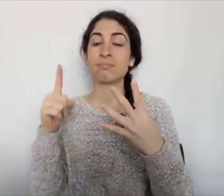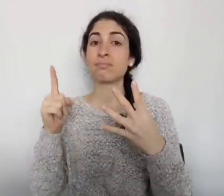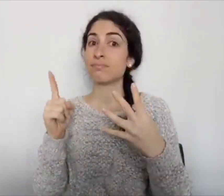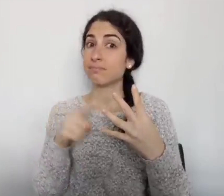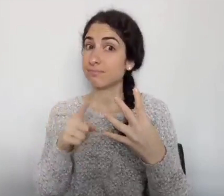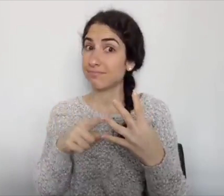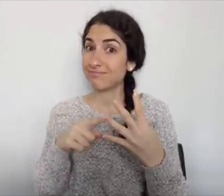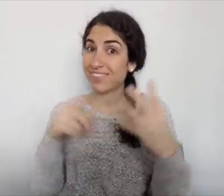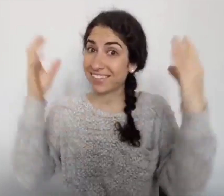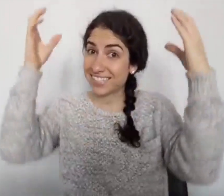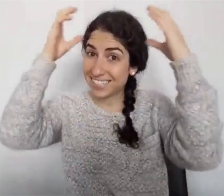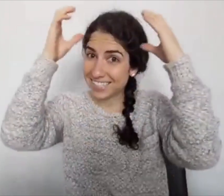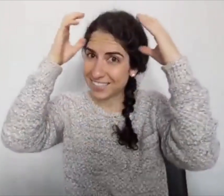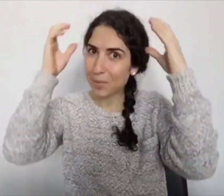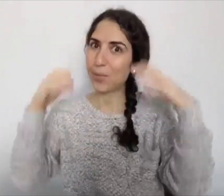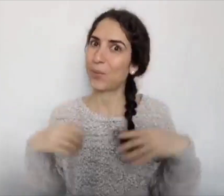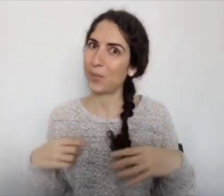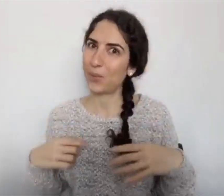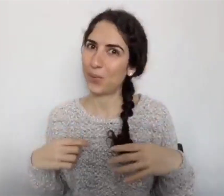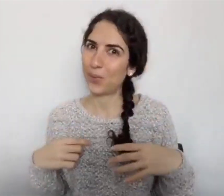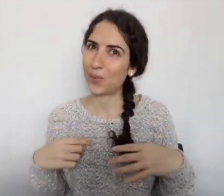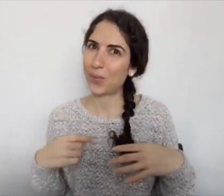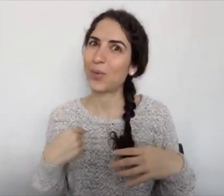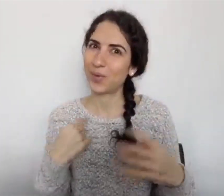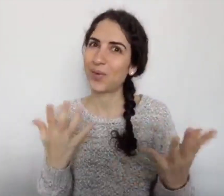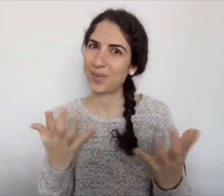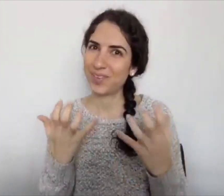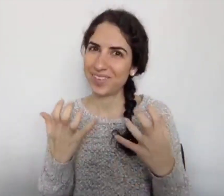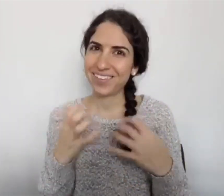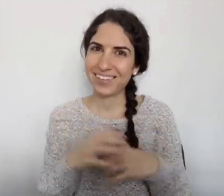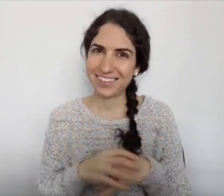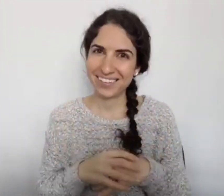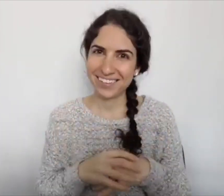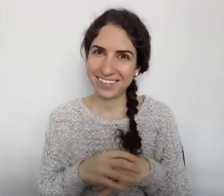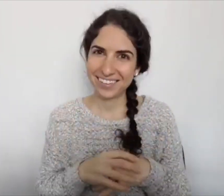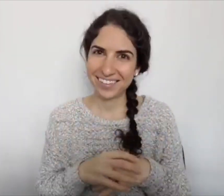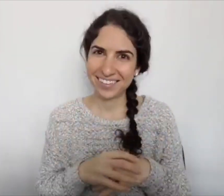The third -- Disney -- Oh, I want that one!